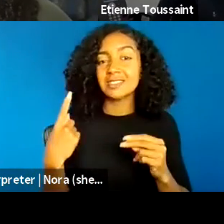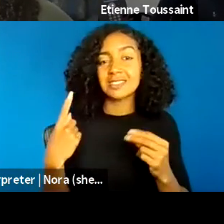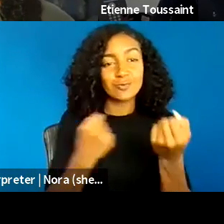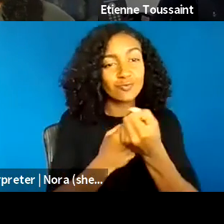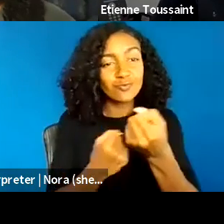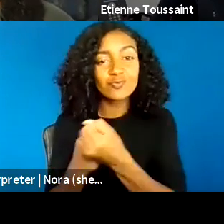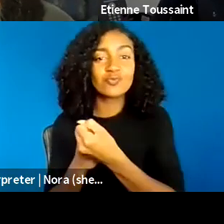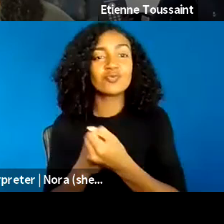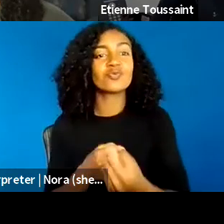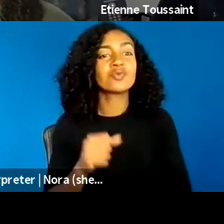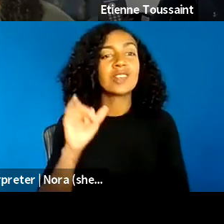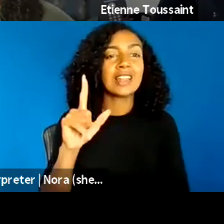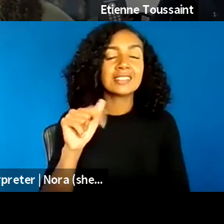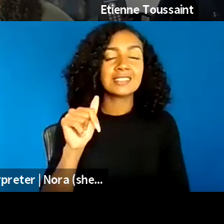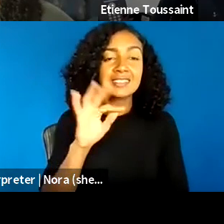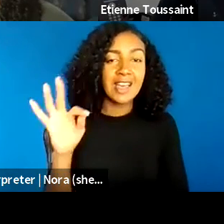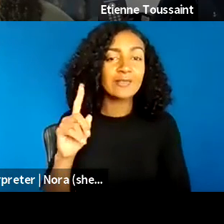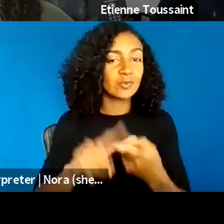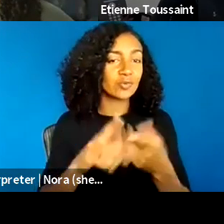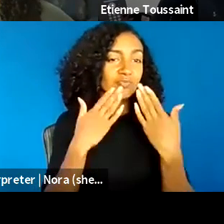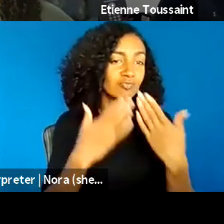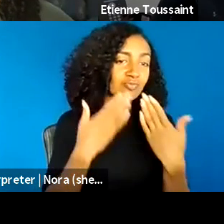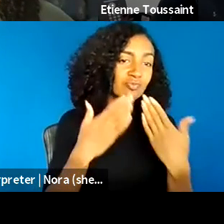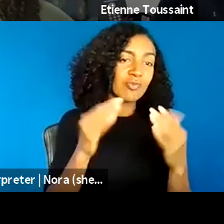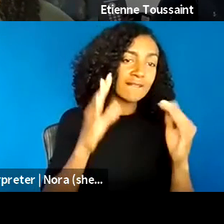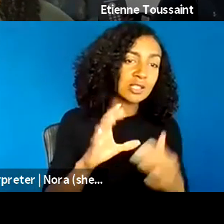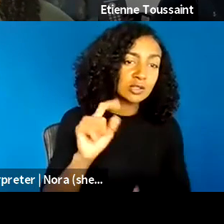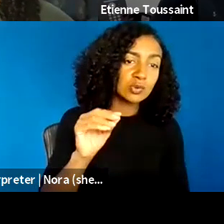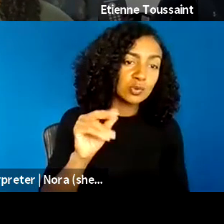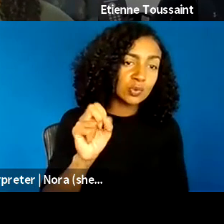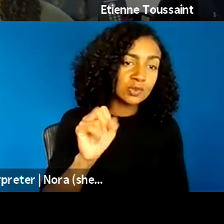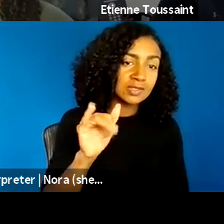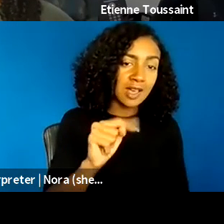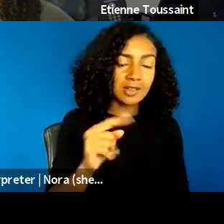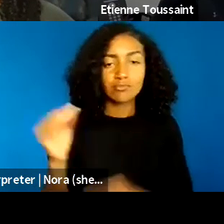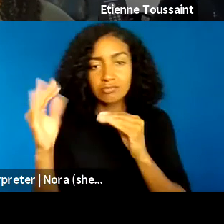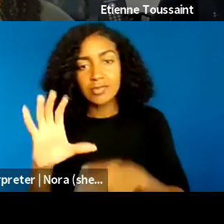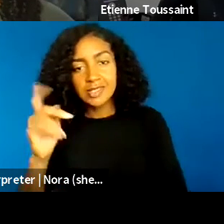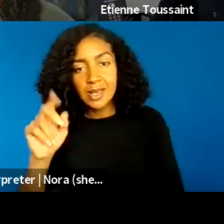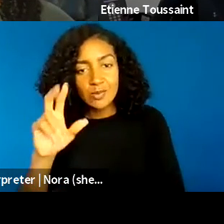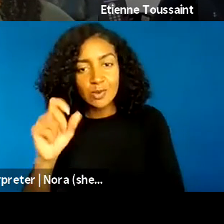and thanking Professor Toussaint and Professor Capers for coming and joining us, and for all of y'all for listening.